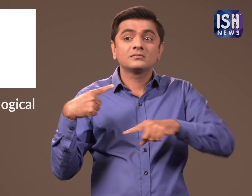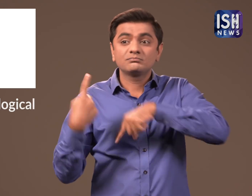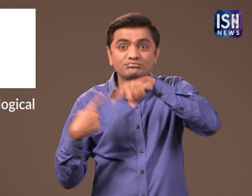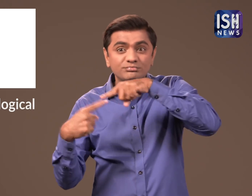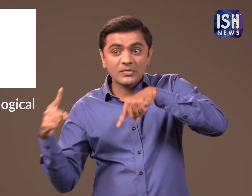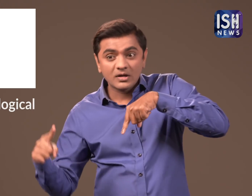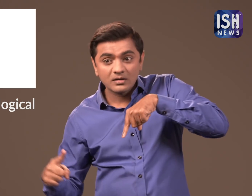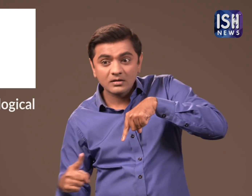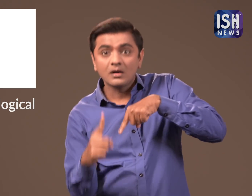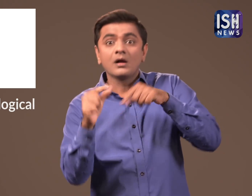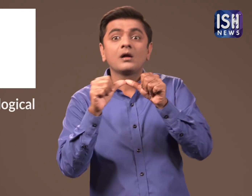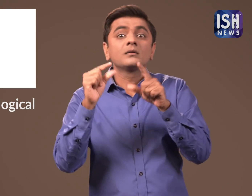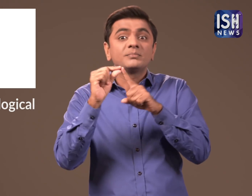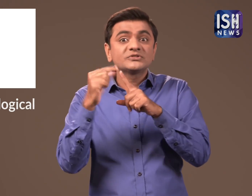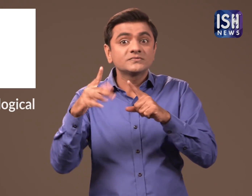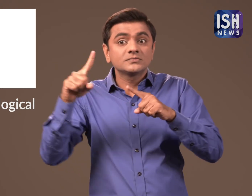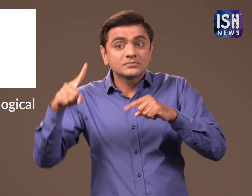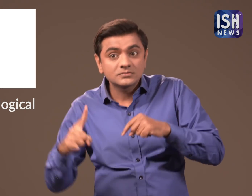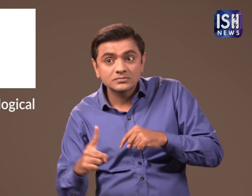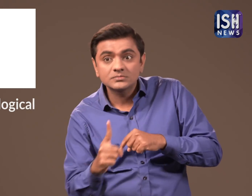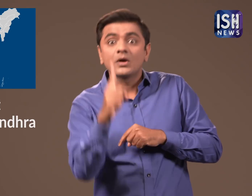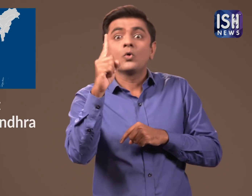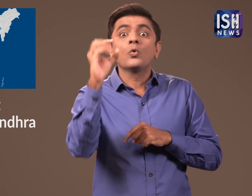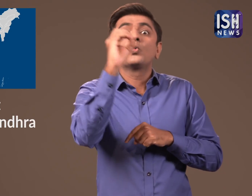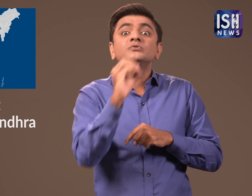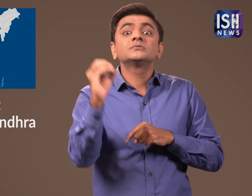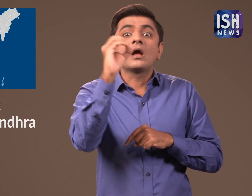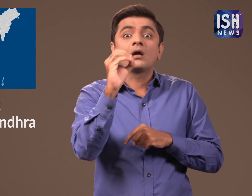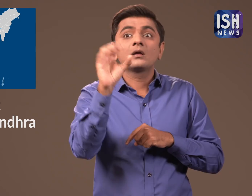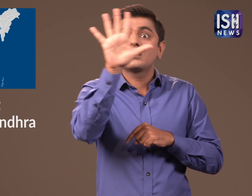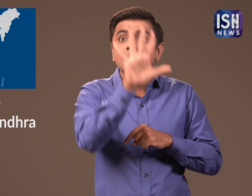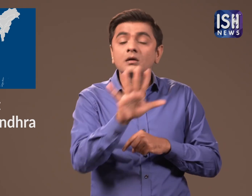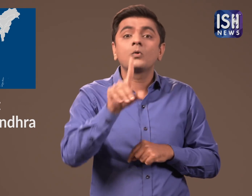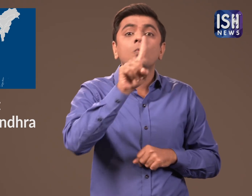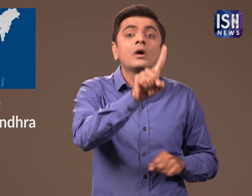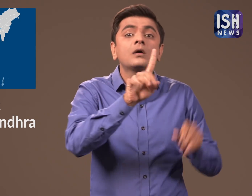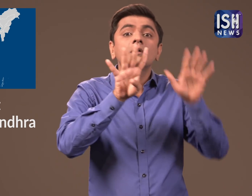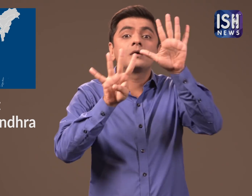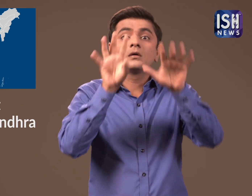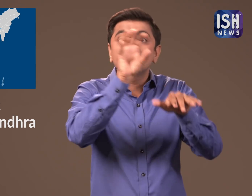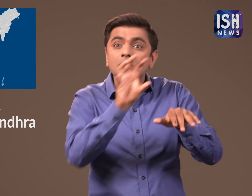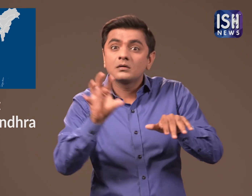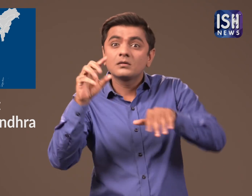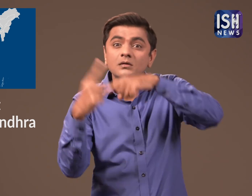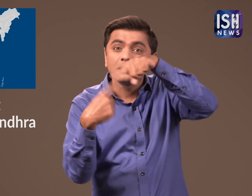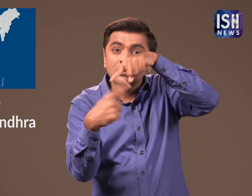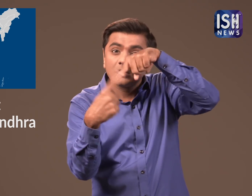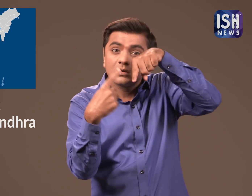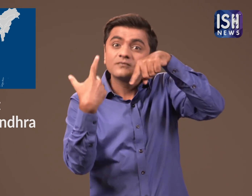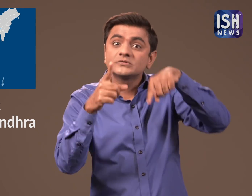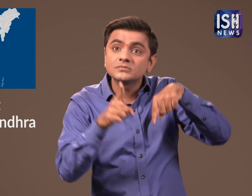the cyclone will hit Andhra Pradesh, nineteen districts of Odisha